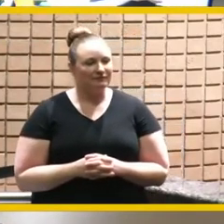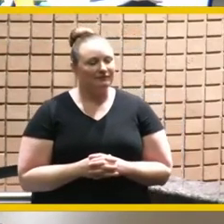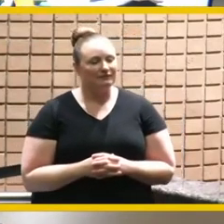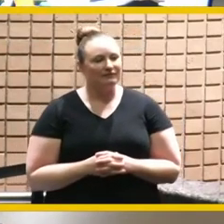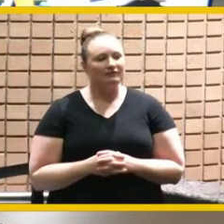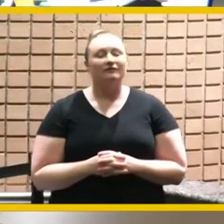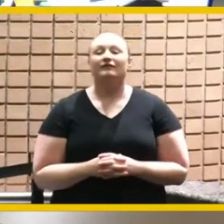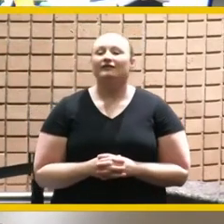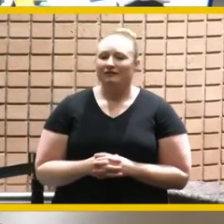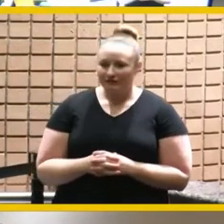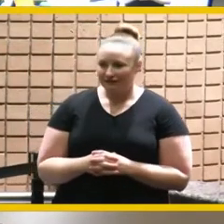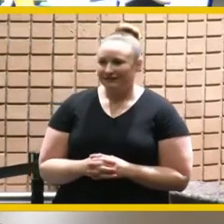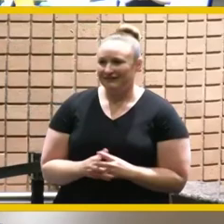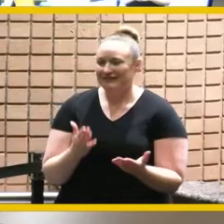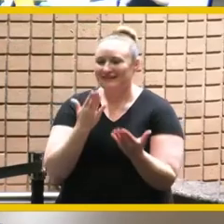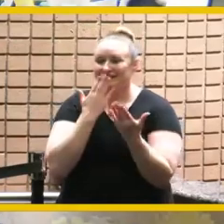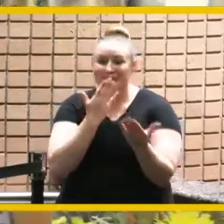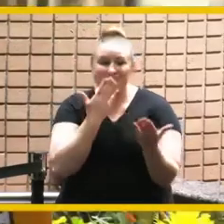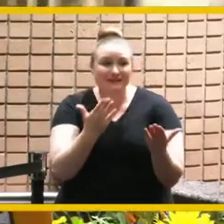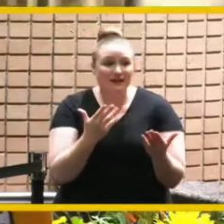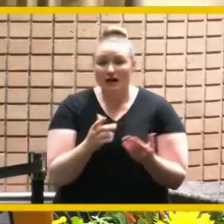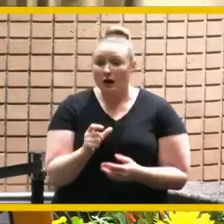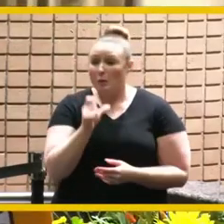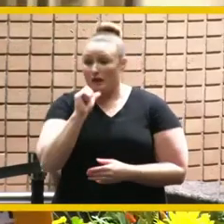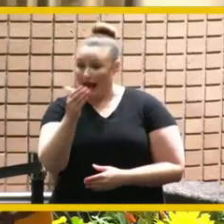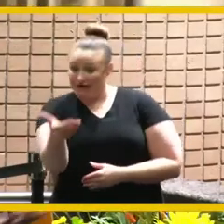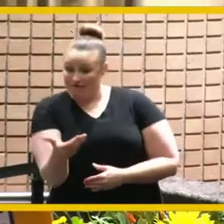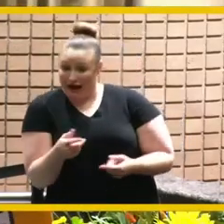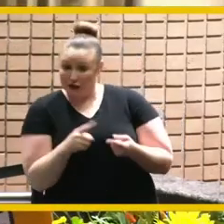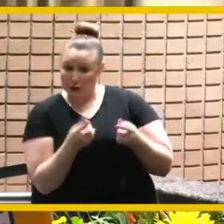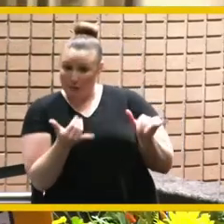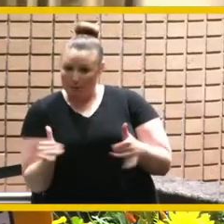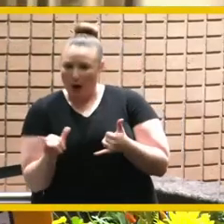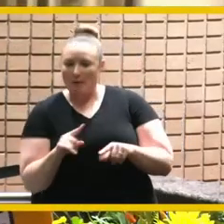well thank you i wasn't invited to the party but i decided to crash it anyway